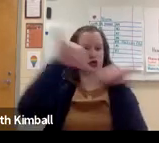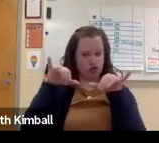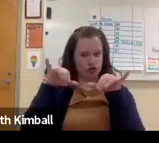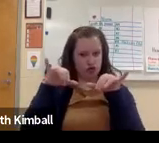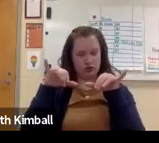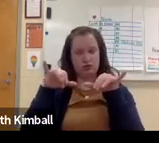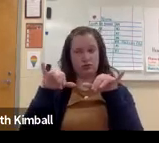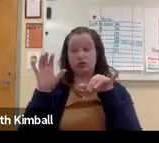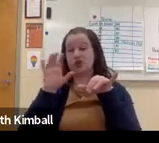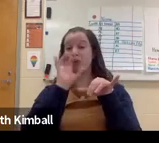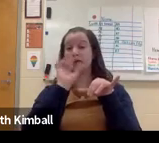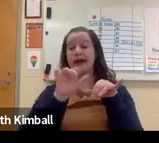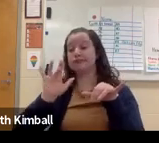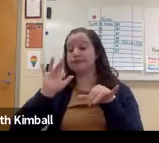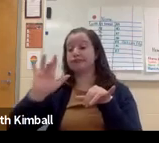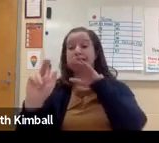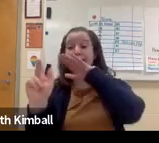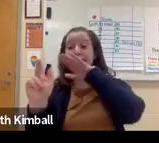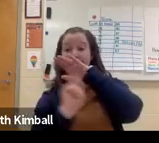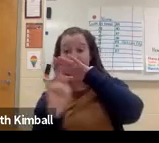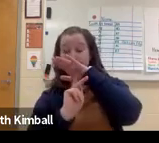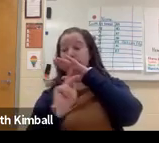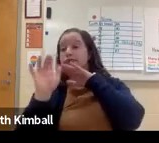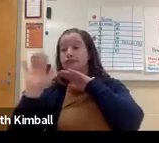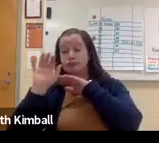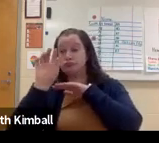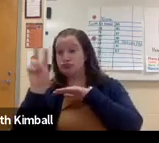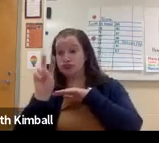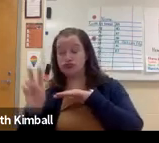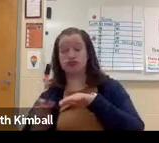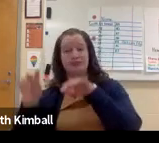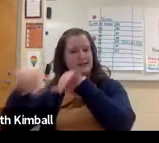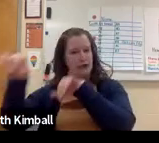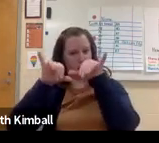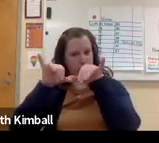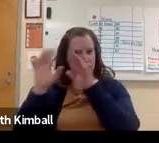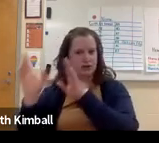And then the K-12 standards, you can click on this,